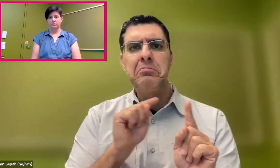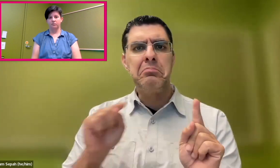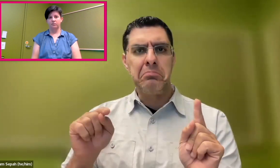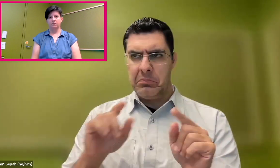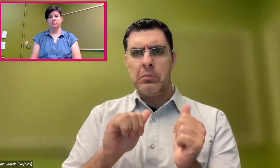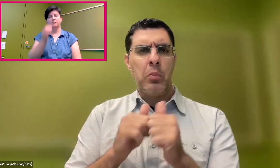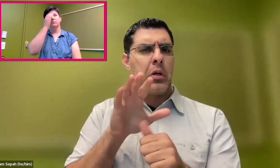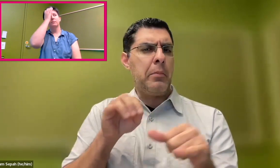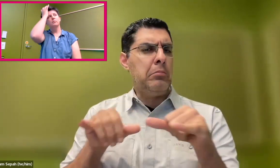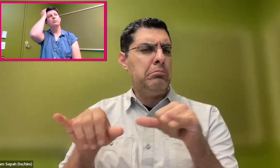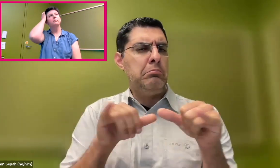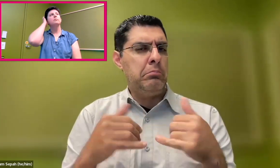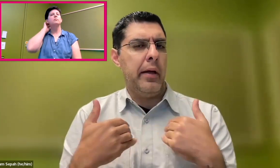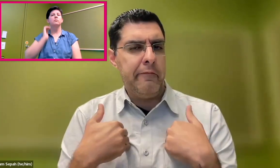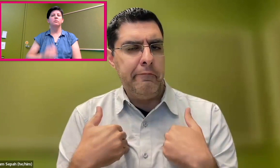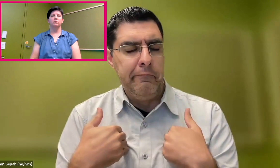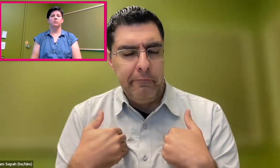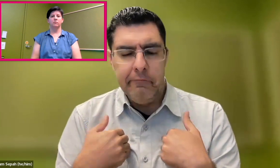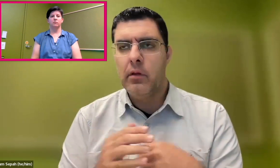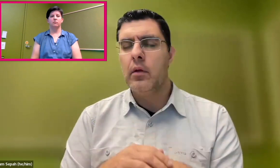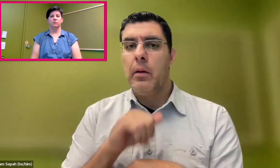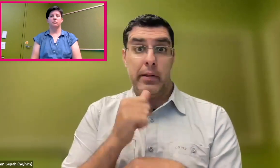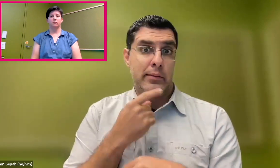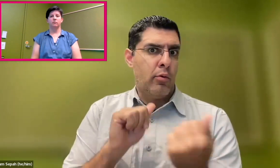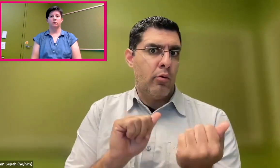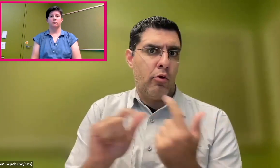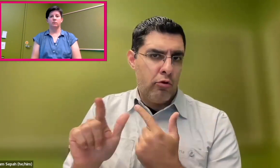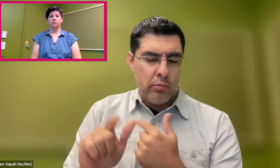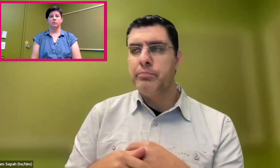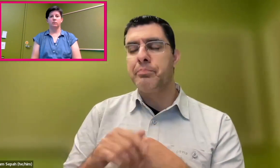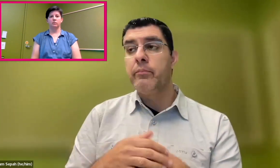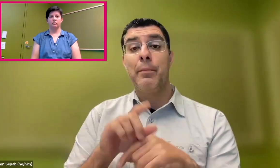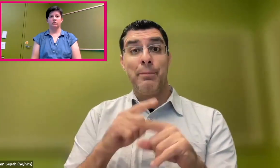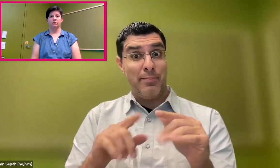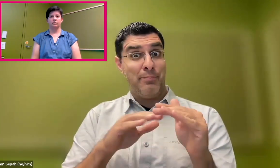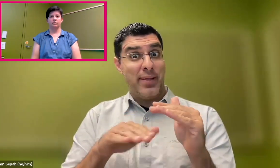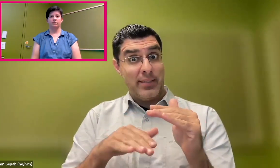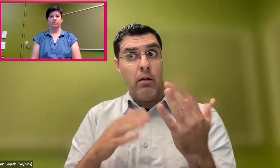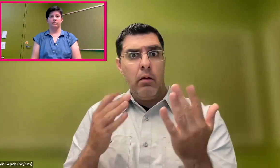is followed-- not just the legal team, but other teams. Companies have this-- most companies.